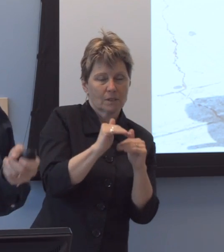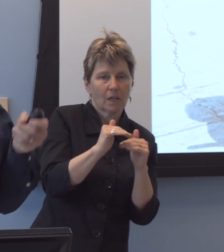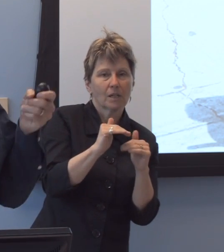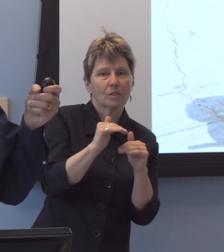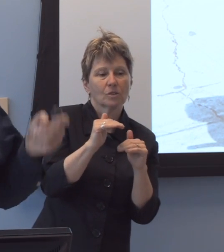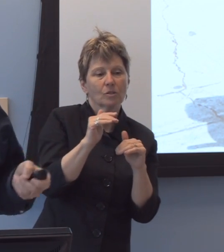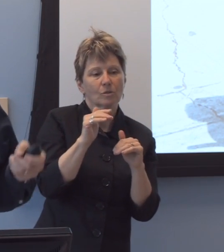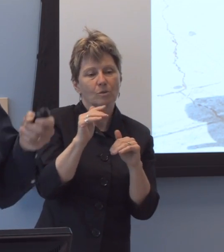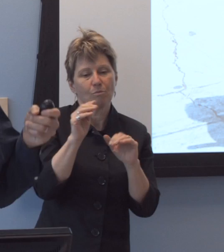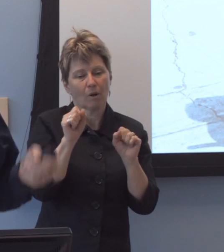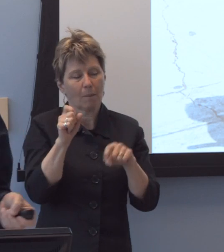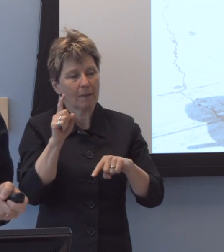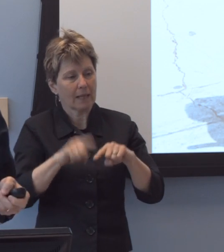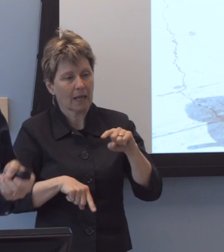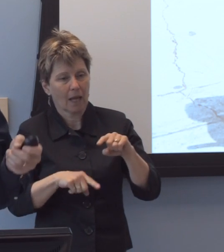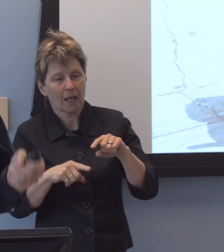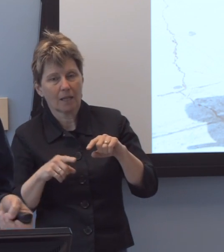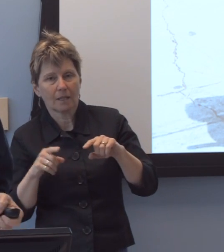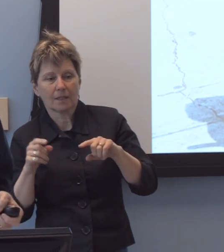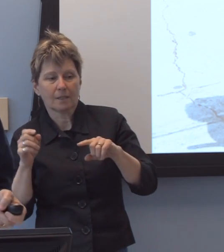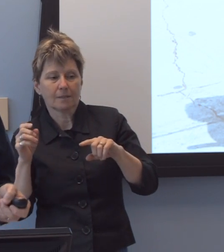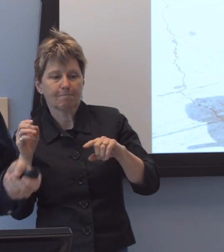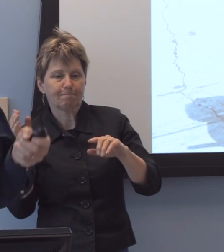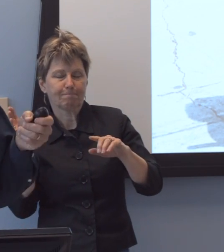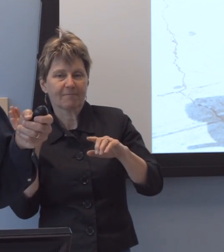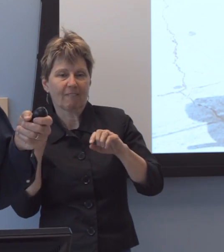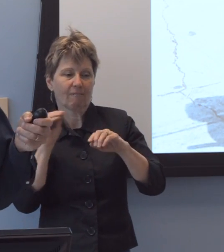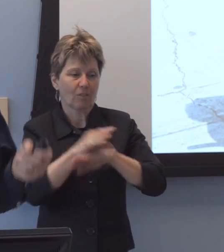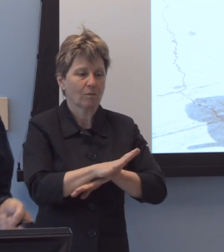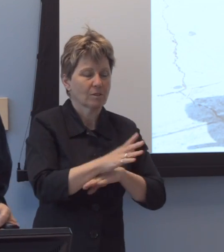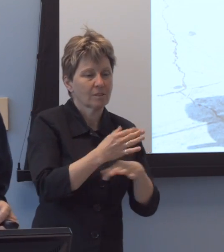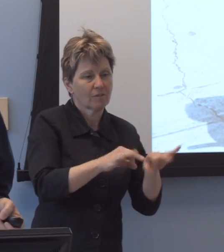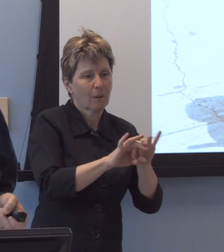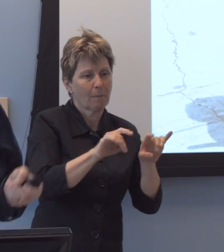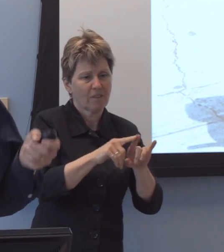but there're extraordinary reserves and ability that we have left untapped.